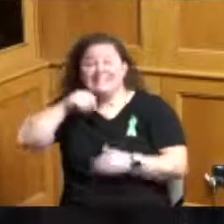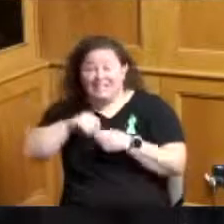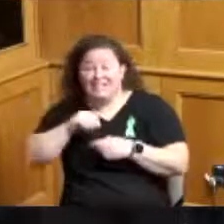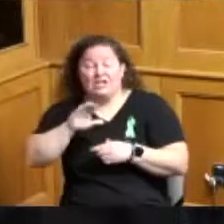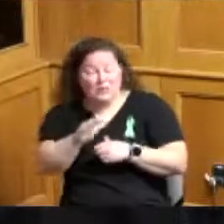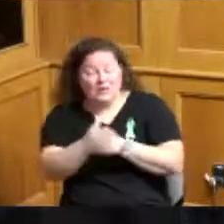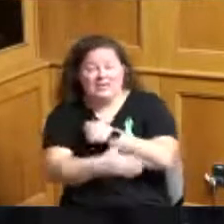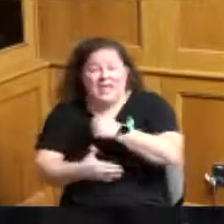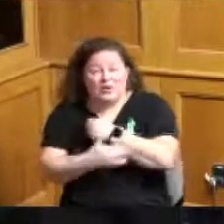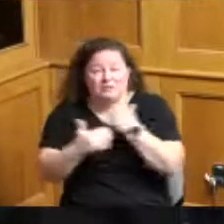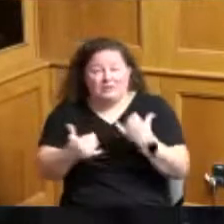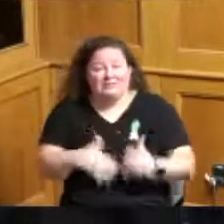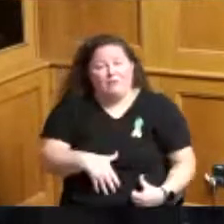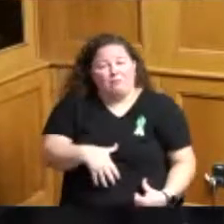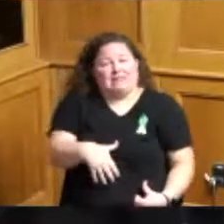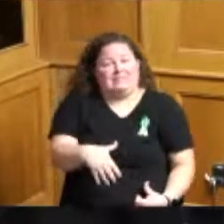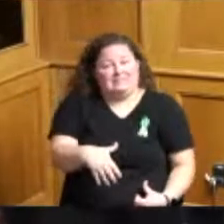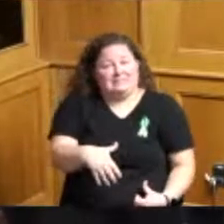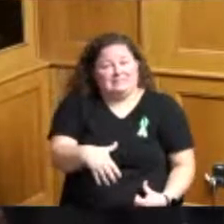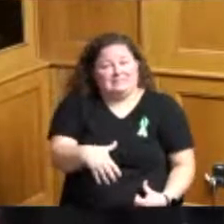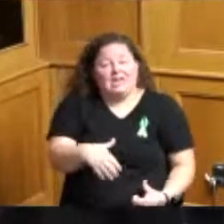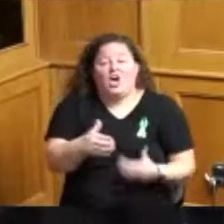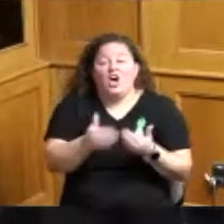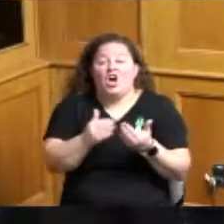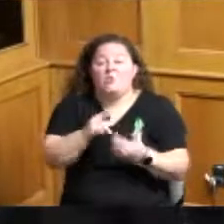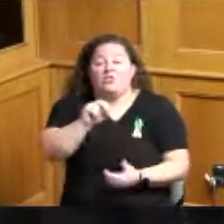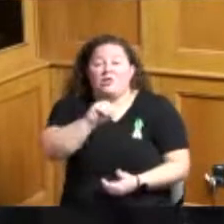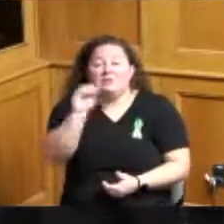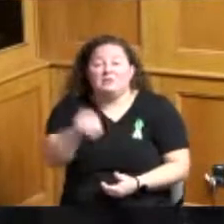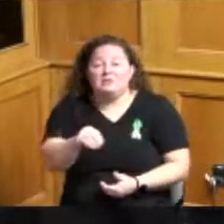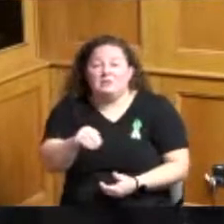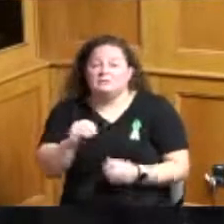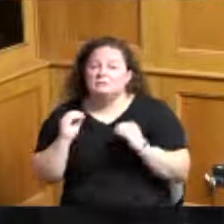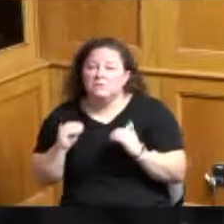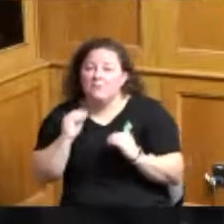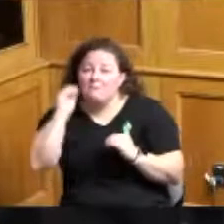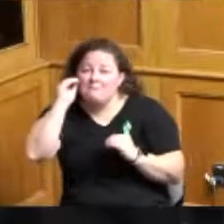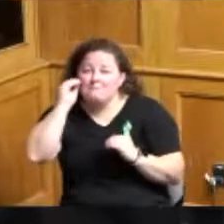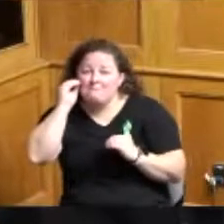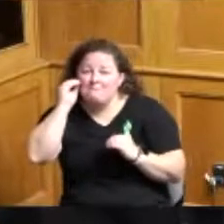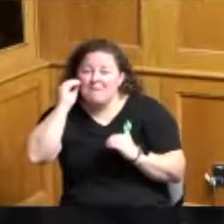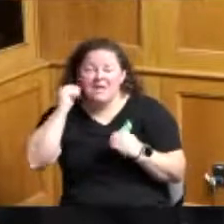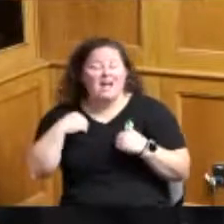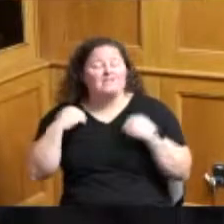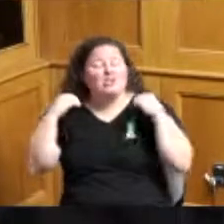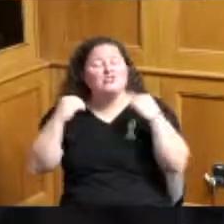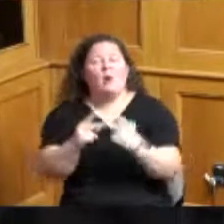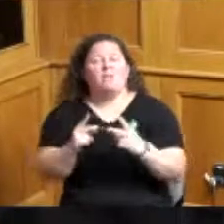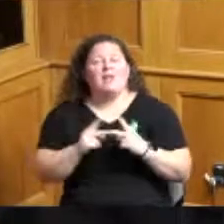pregnant and almost 30 of those teens are homeless and don't have anywhere to go if they are under